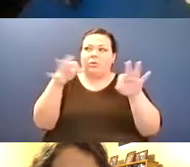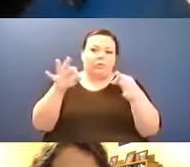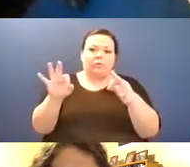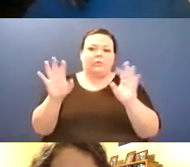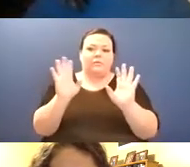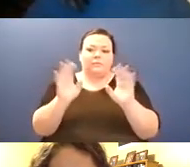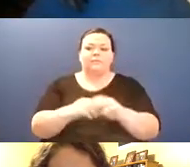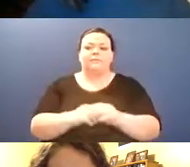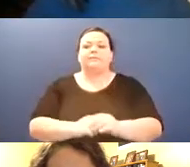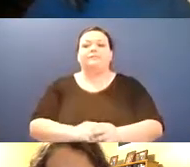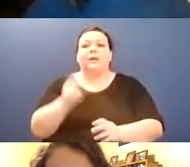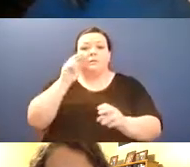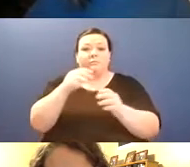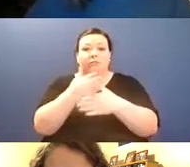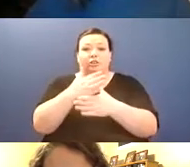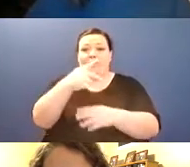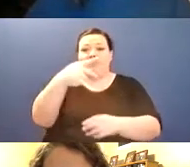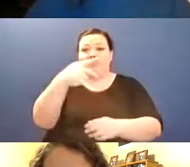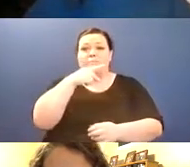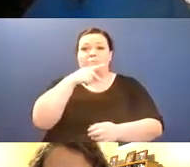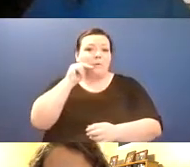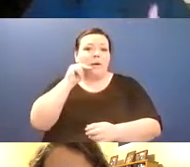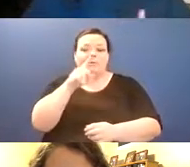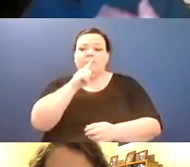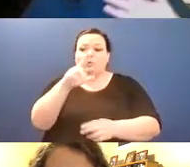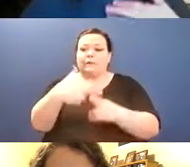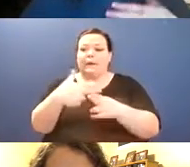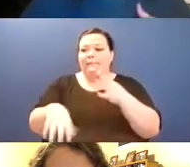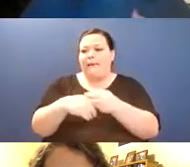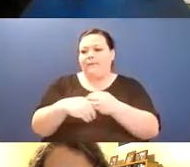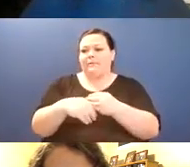copies in the chat, and then finally we have a feedback form that we would be really grateful if